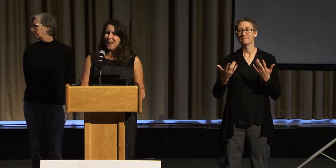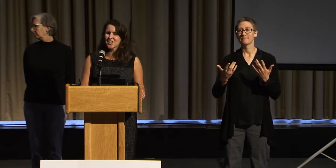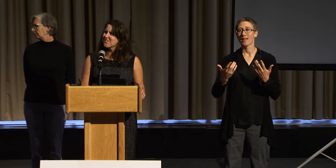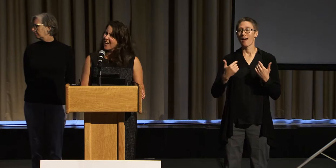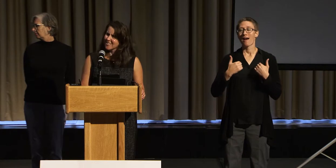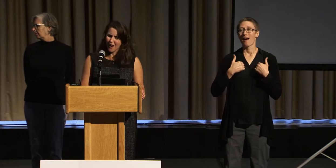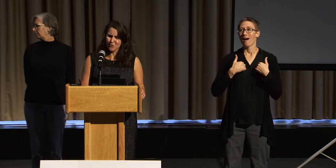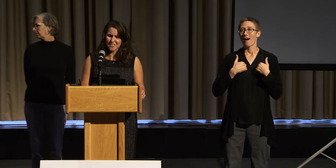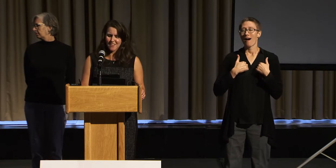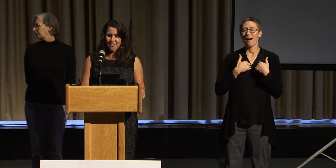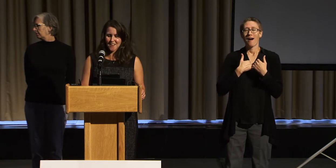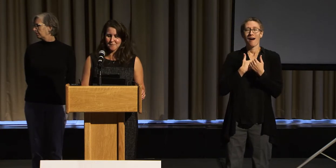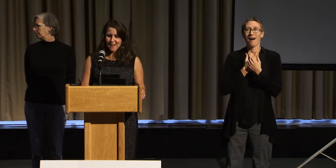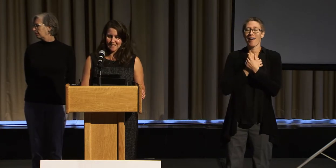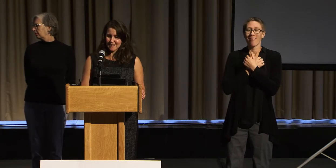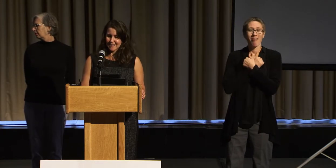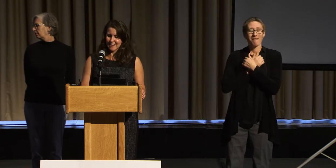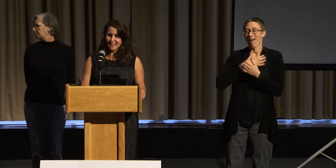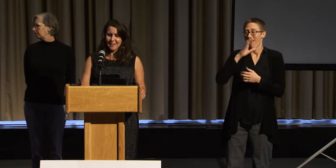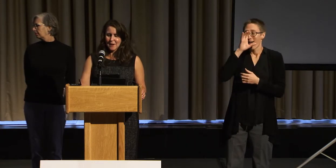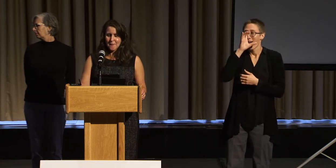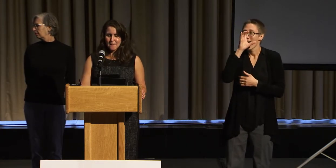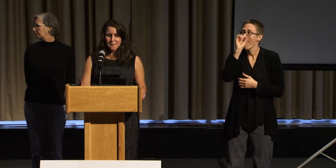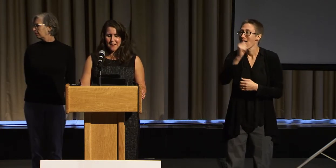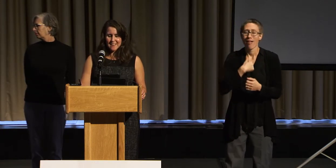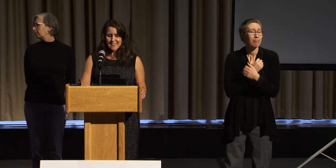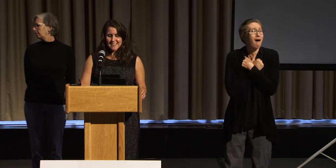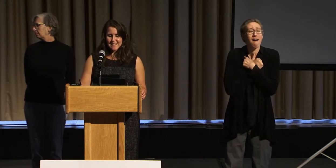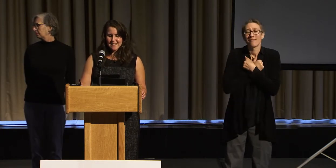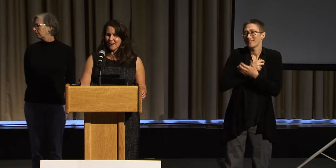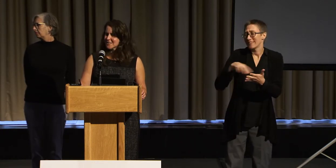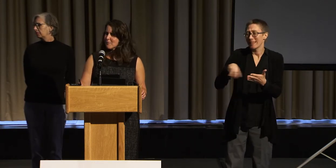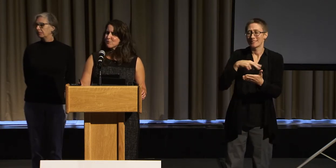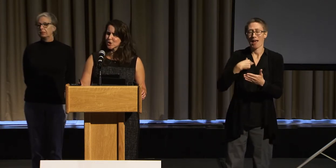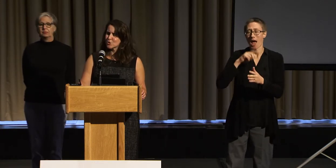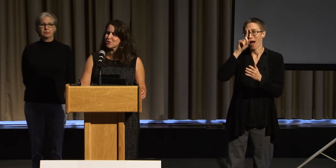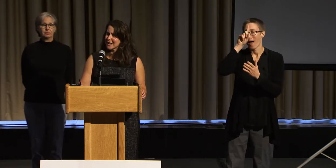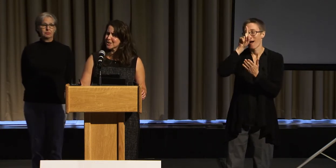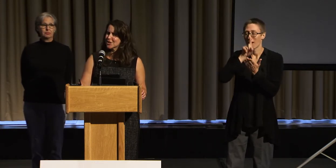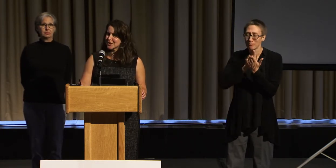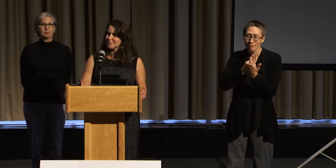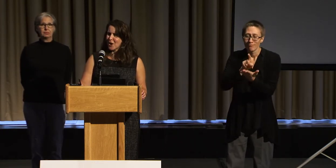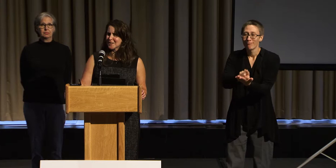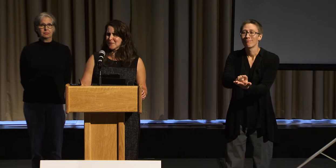I just fell in love with it automatically. But some good relationships are something